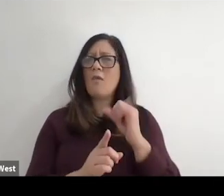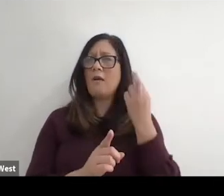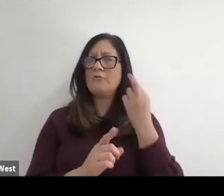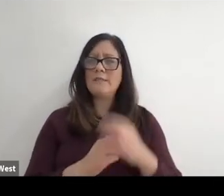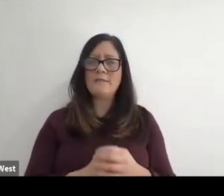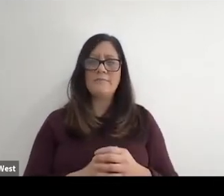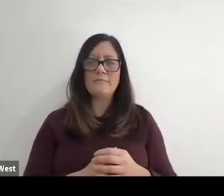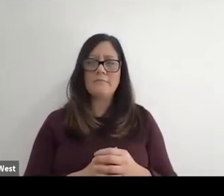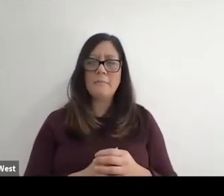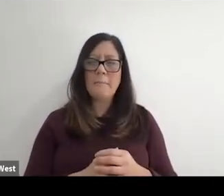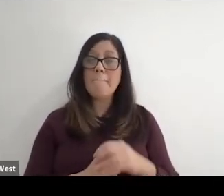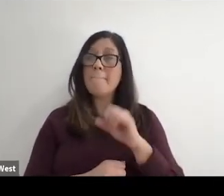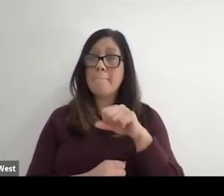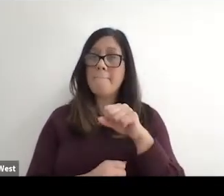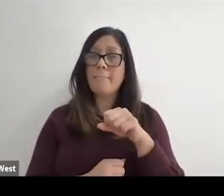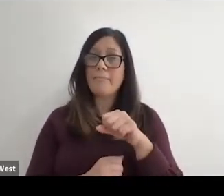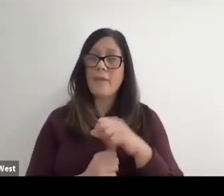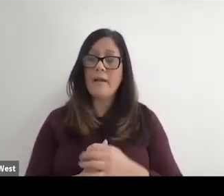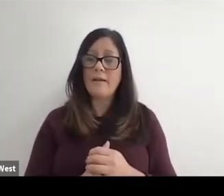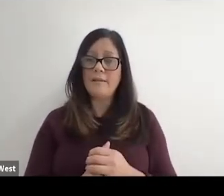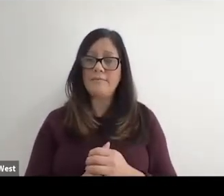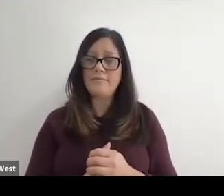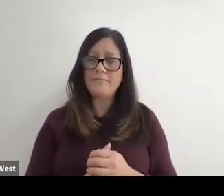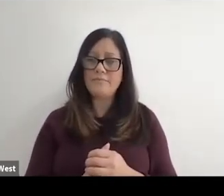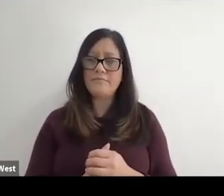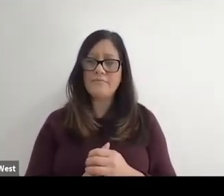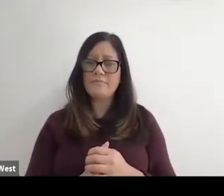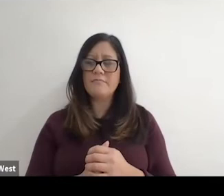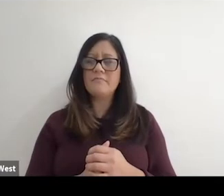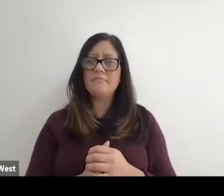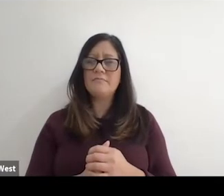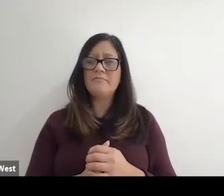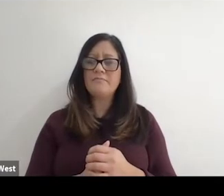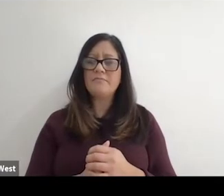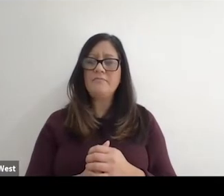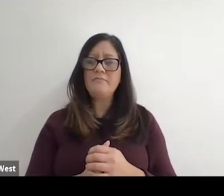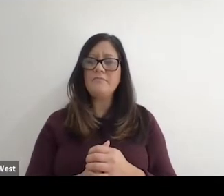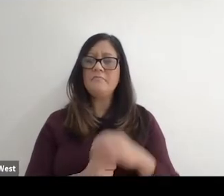Yeah, they didn't. Yeah, and I would say that London was the